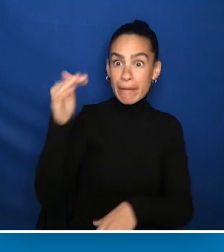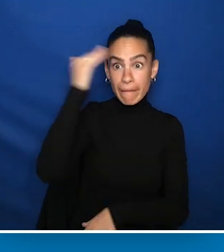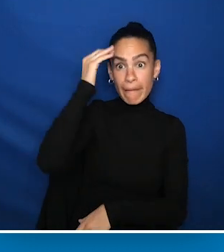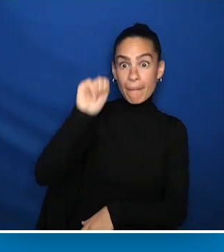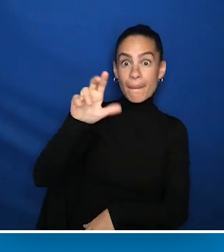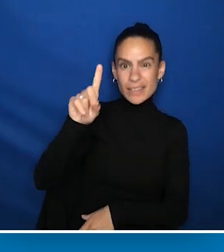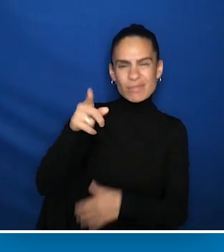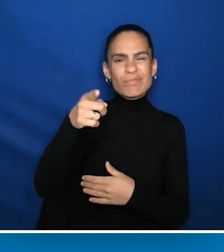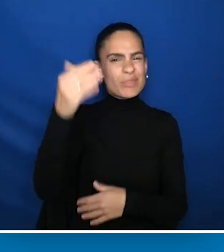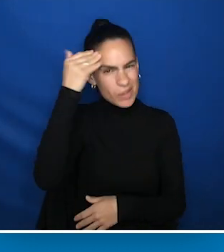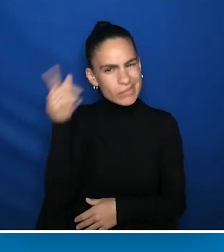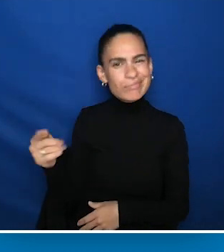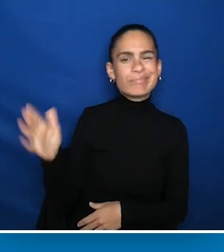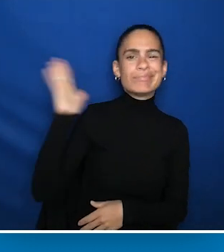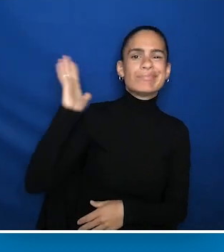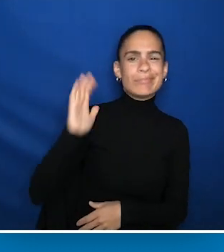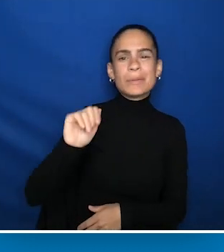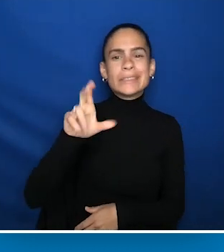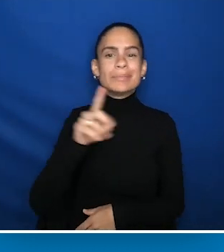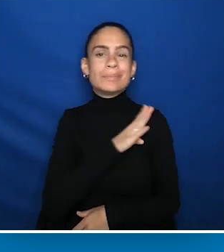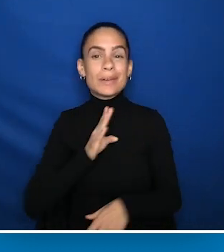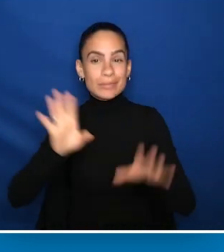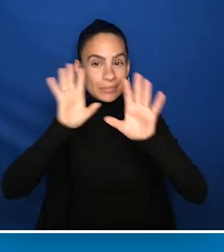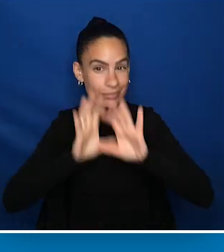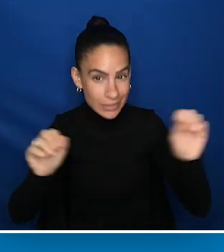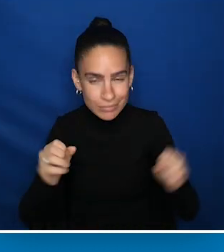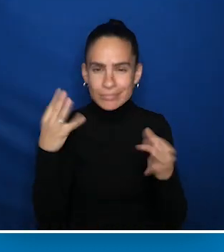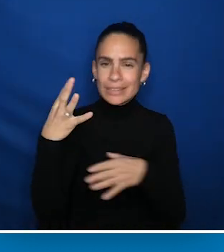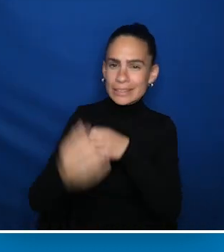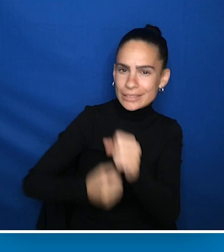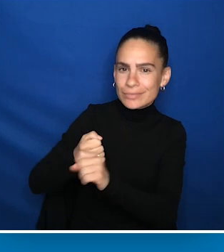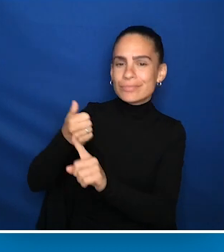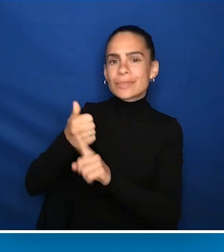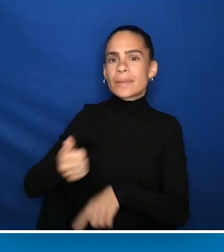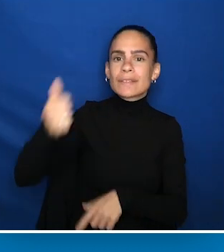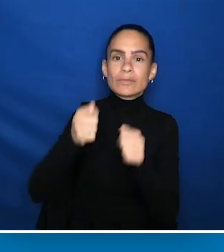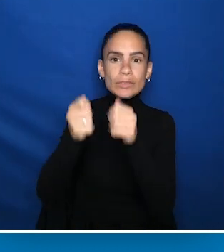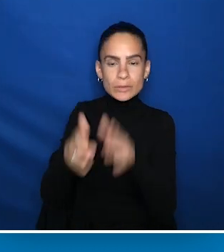know that she is a past AUCD Board President, and was for many years Director of Oregon's UCEDD